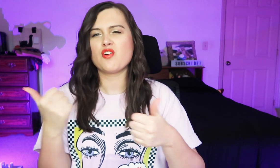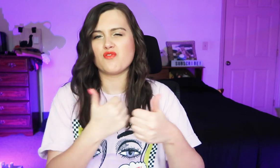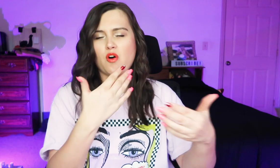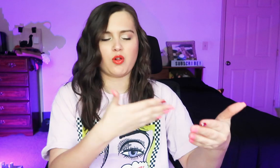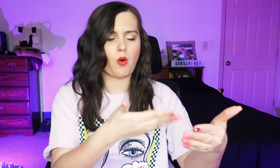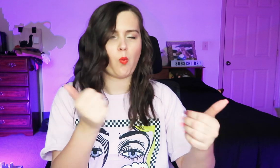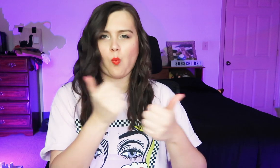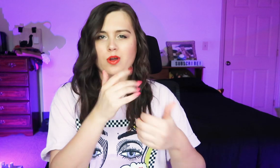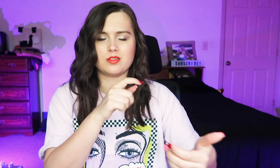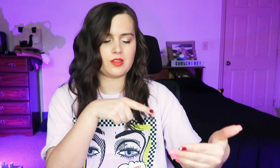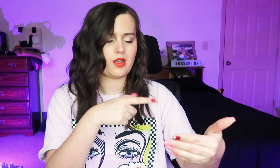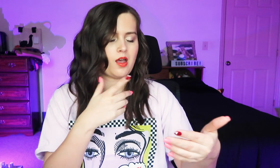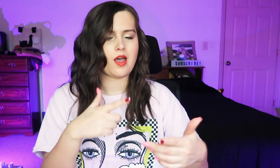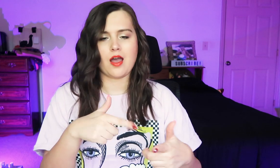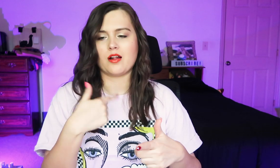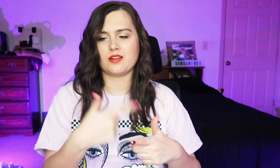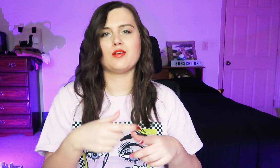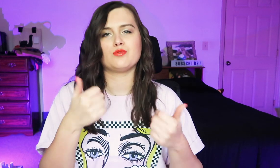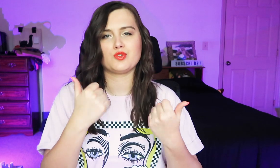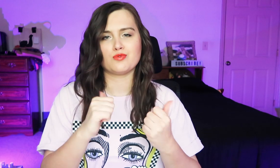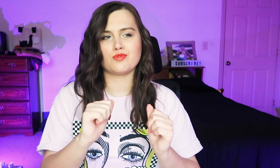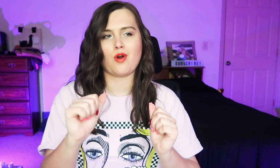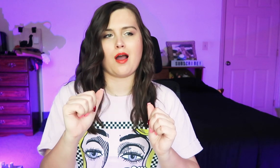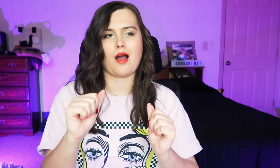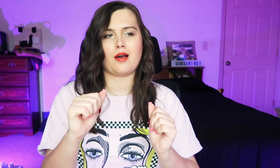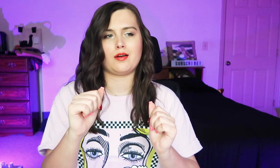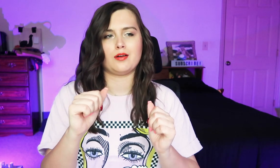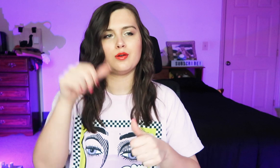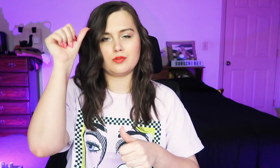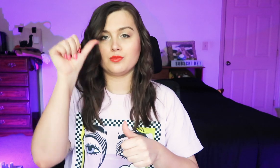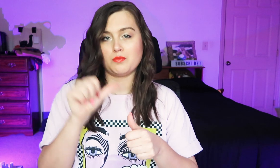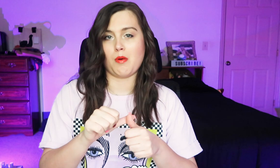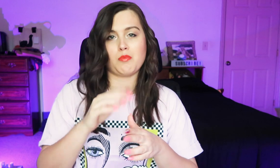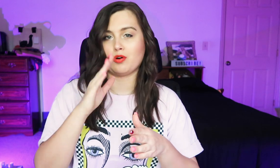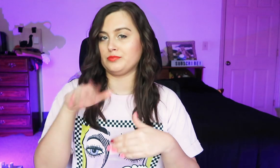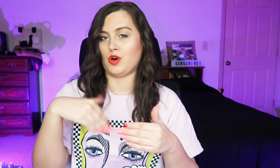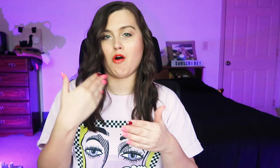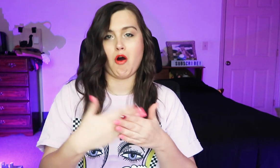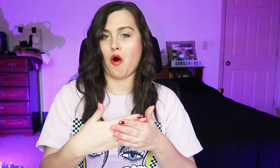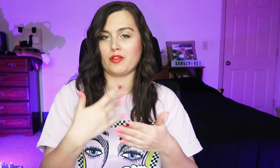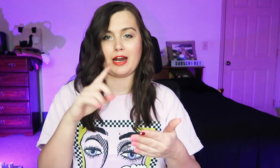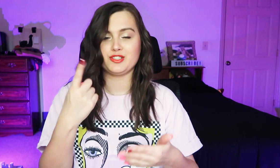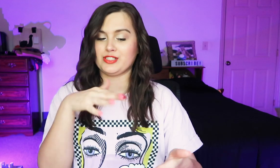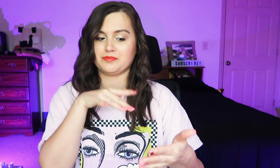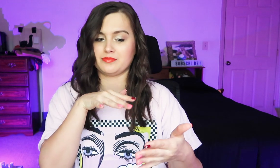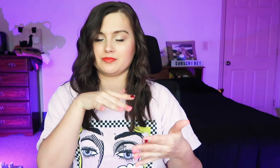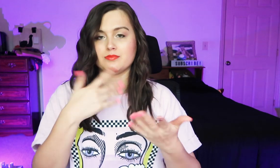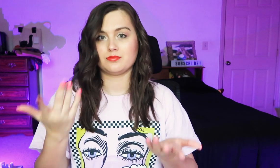I'll follow along with the videos. And then I'm going to try to remember everything.